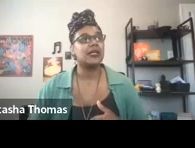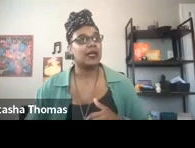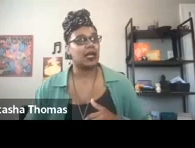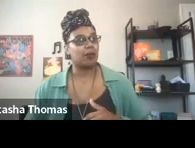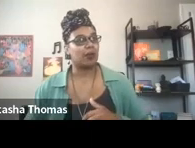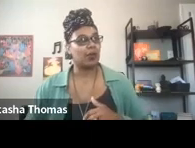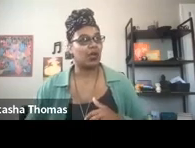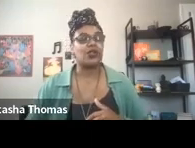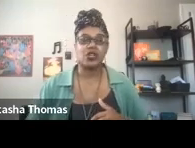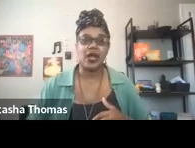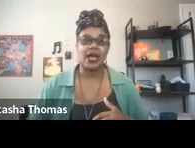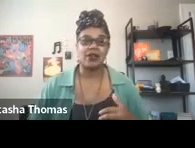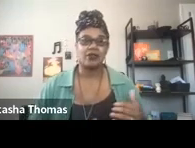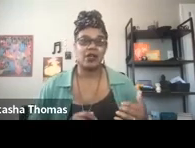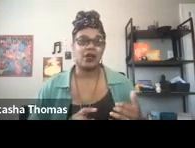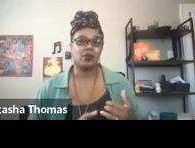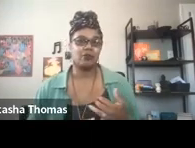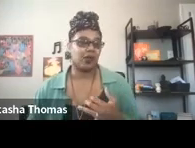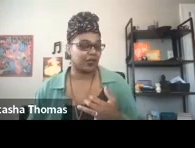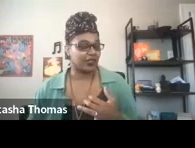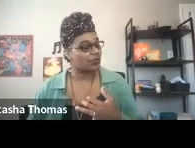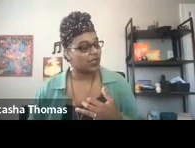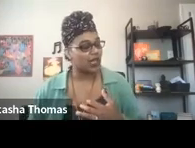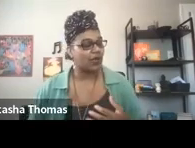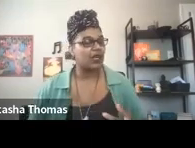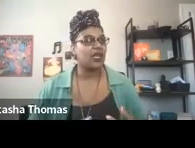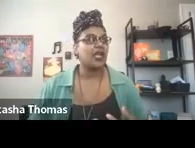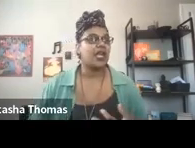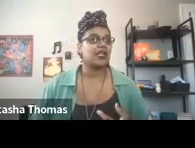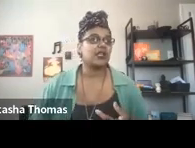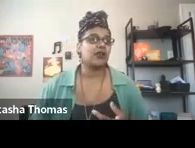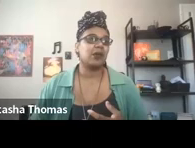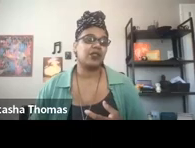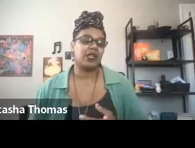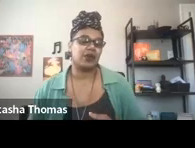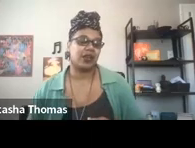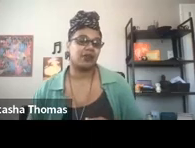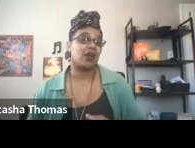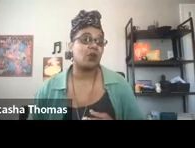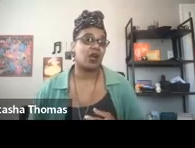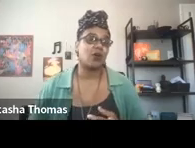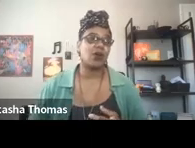But we also have a monthly social hour and a monthly creative co-work